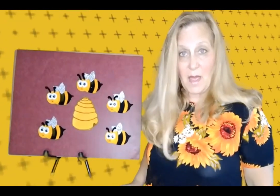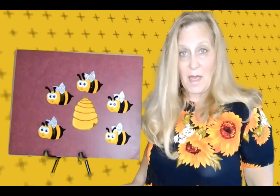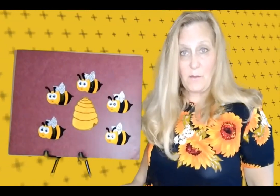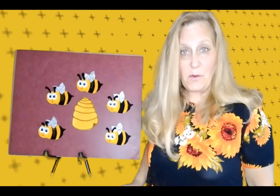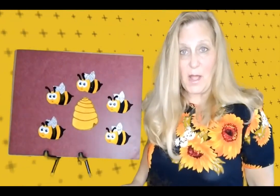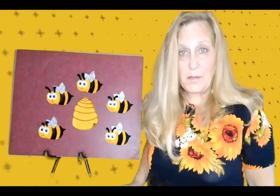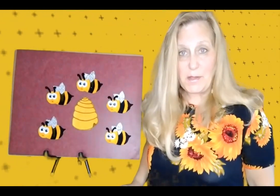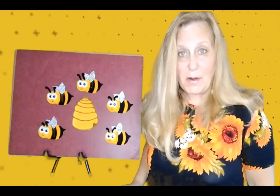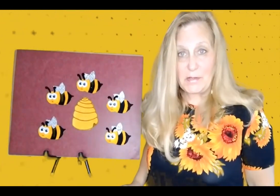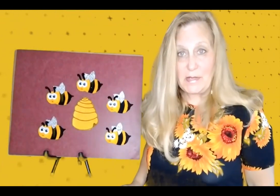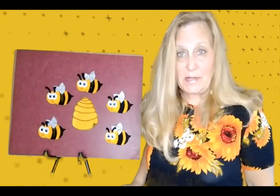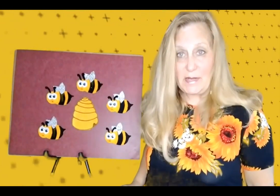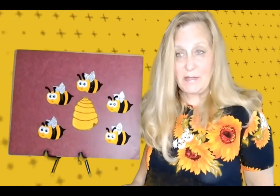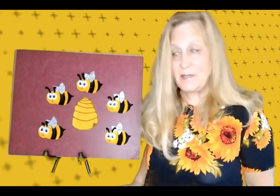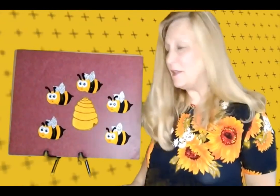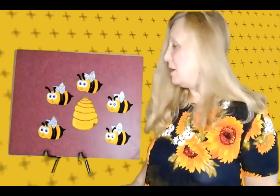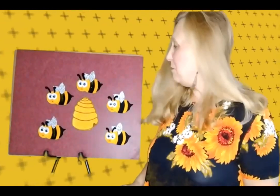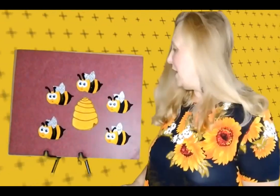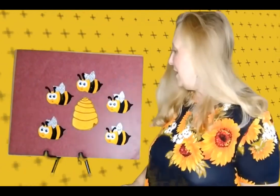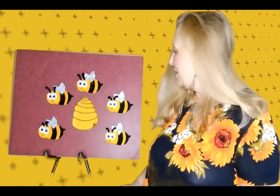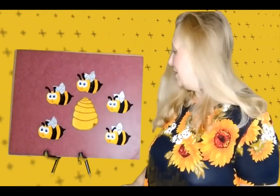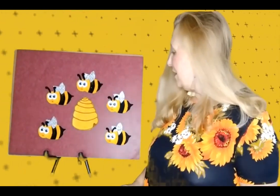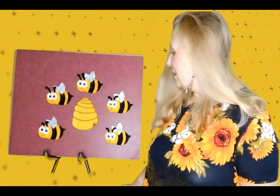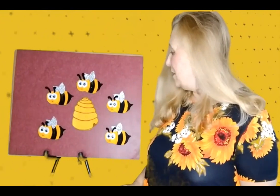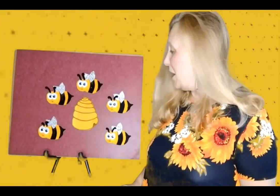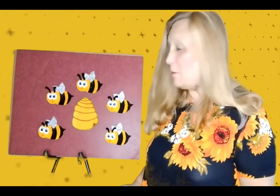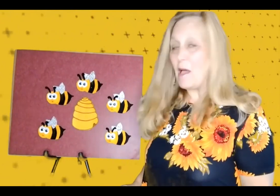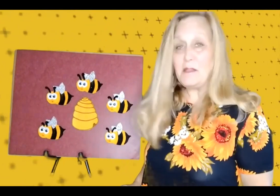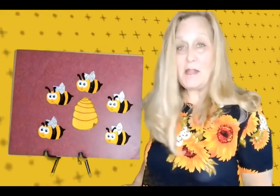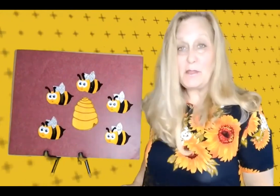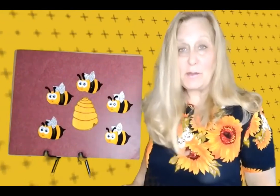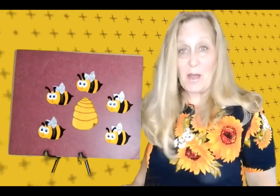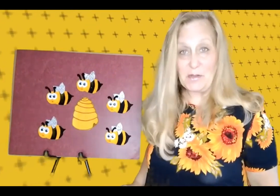Every healthy garden needs bees to help pollinate the flowers.